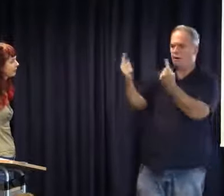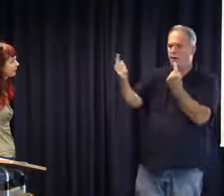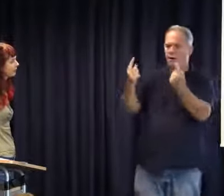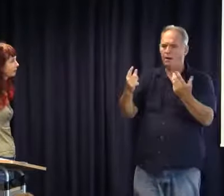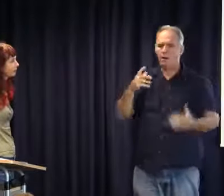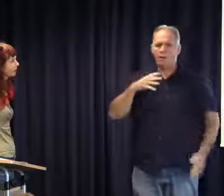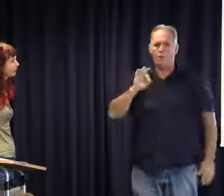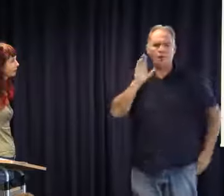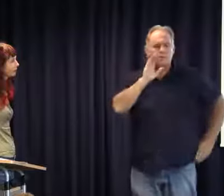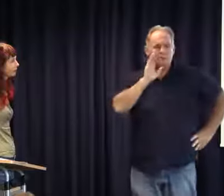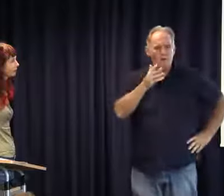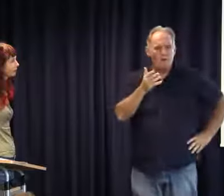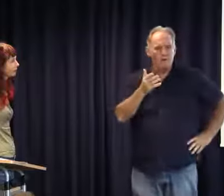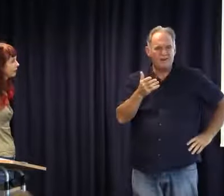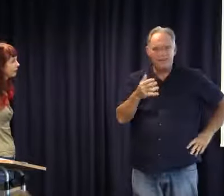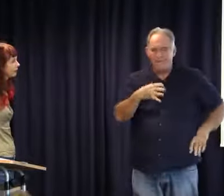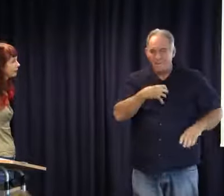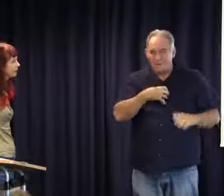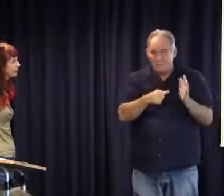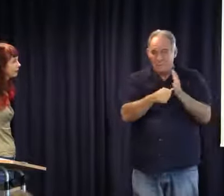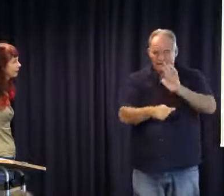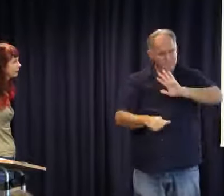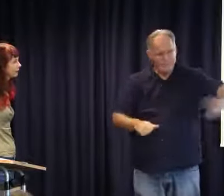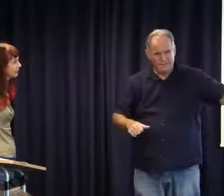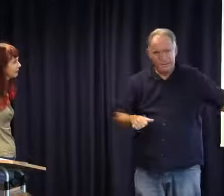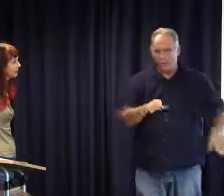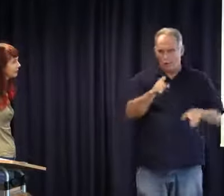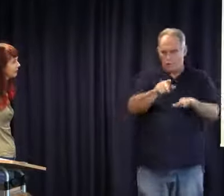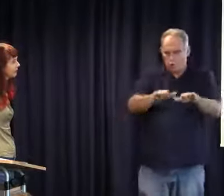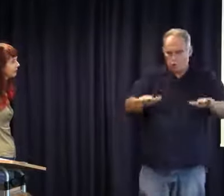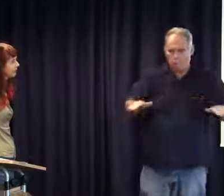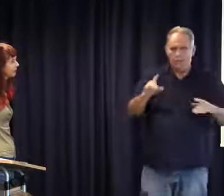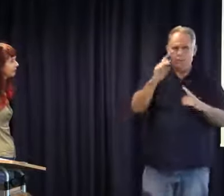the department of education to court and then other individuals came out and spoke out later